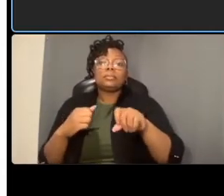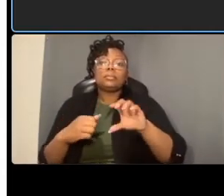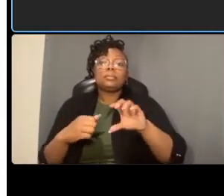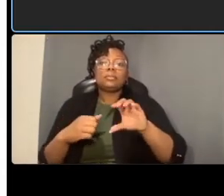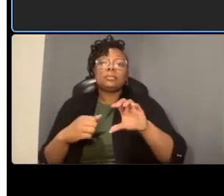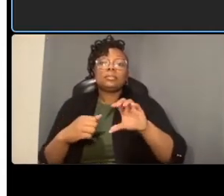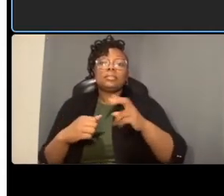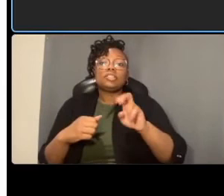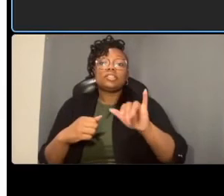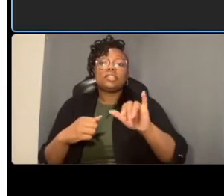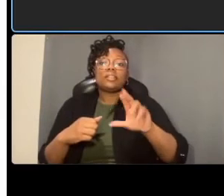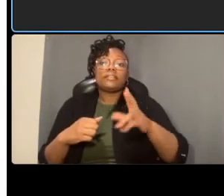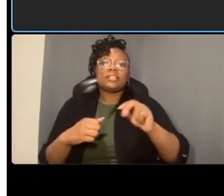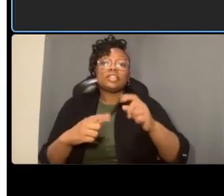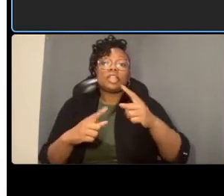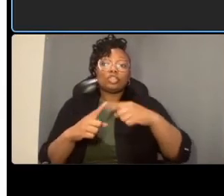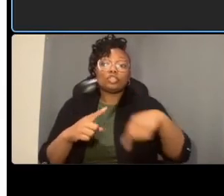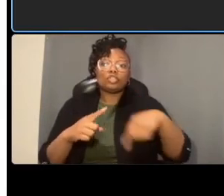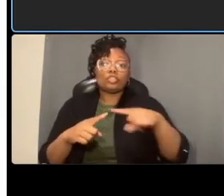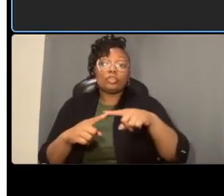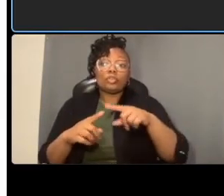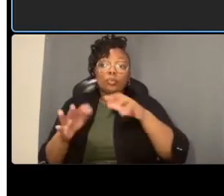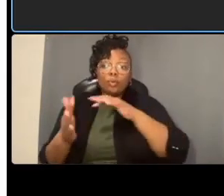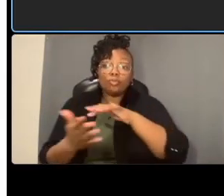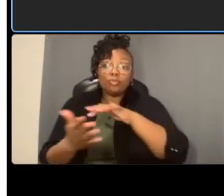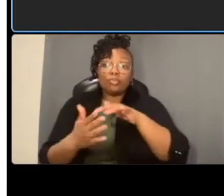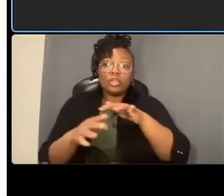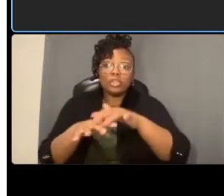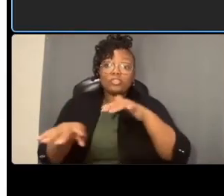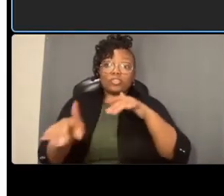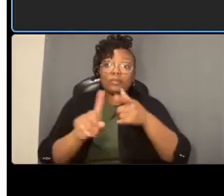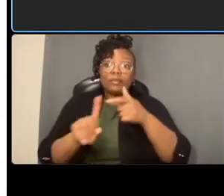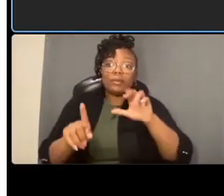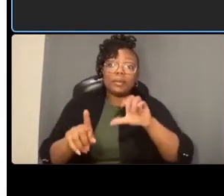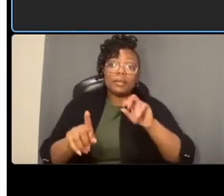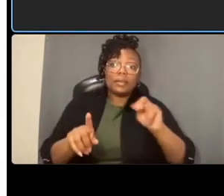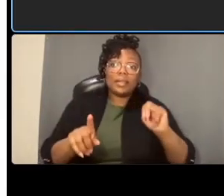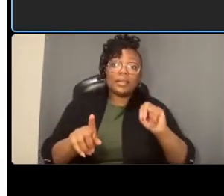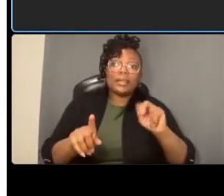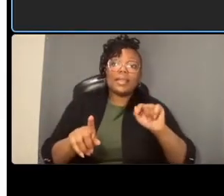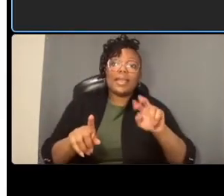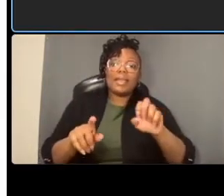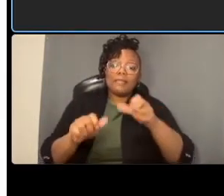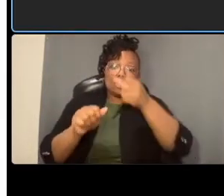also is optimizing traffic signals along connected avenue a part of any of the traffic calming study